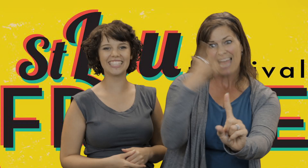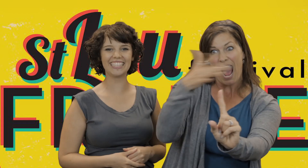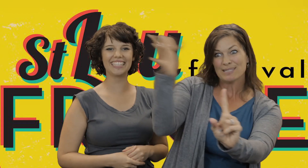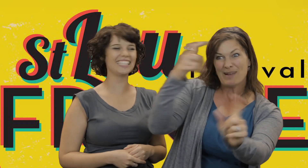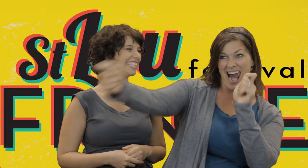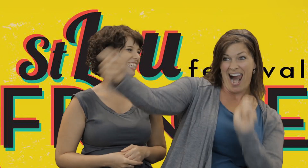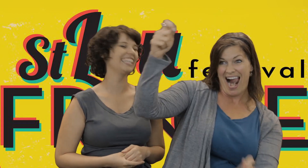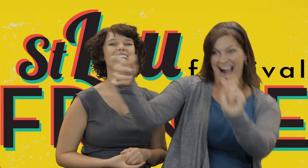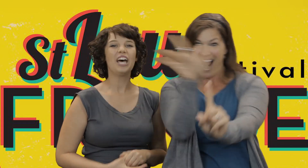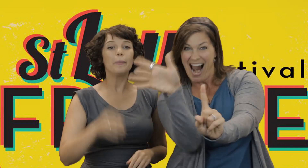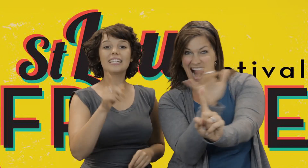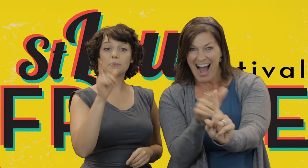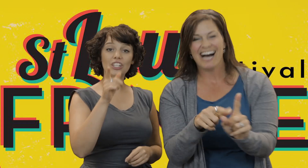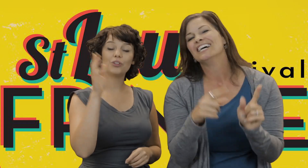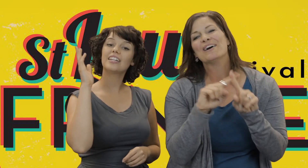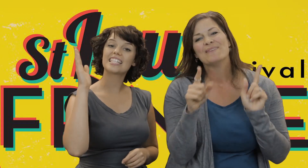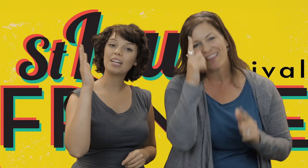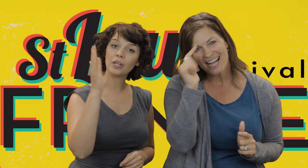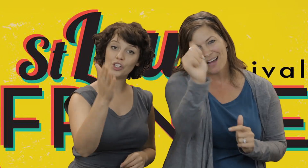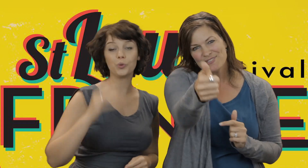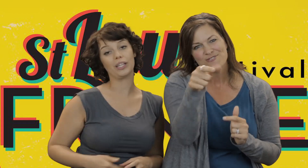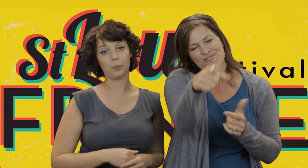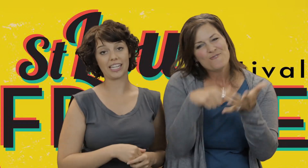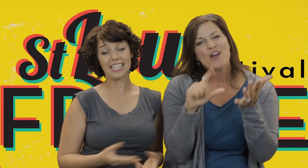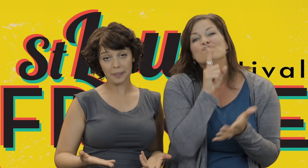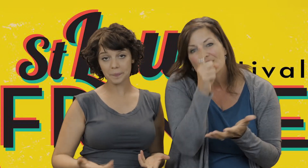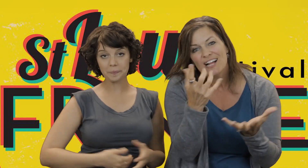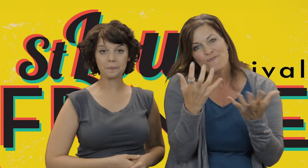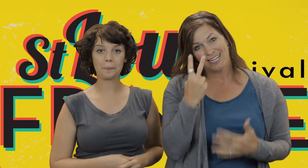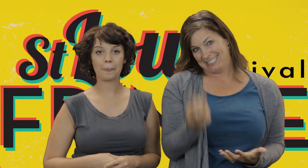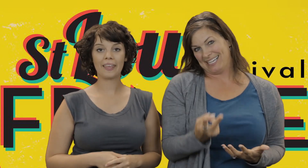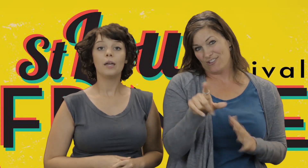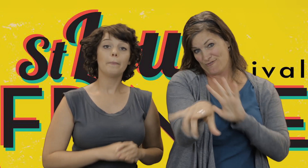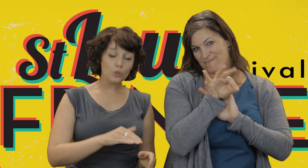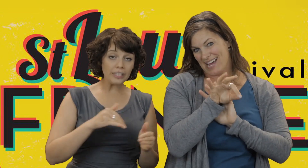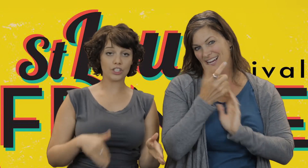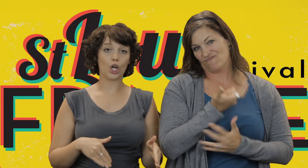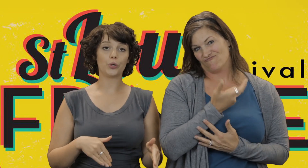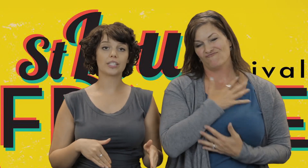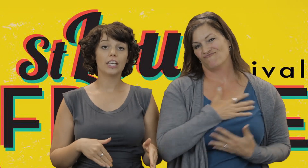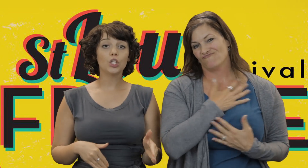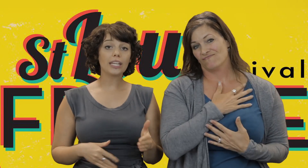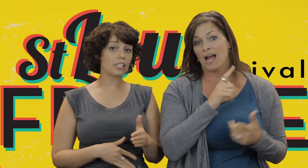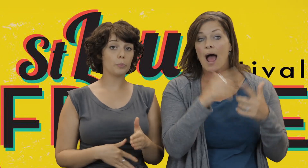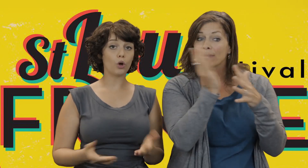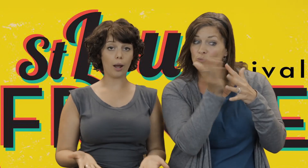But it's up to you to decide what you really want to see! Between shows, you can explore